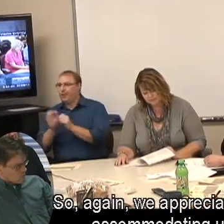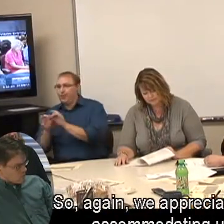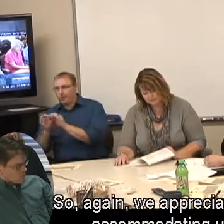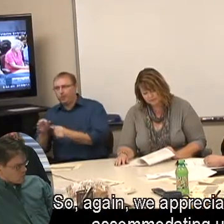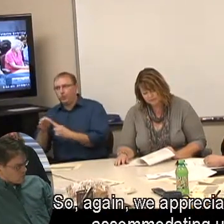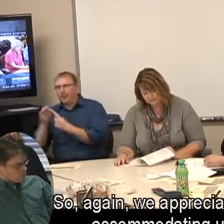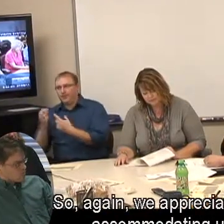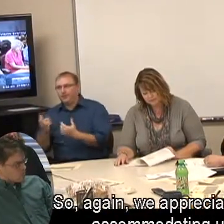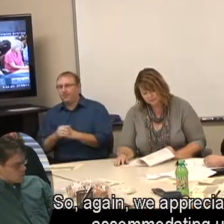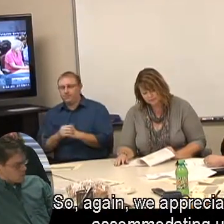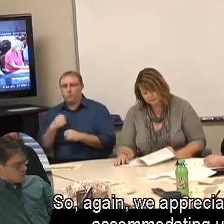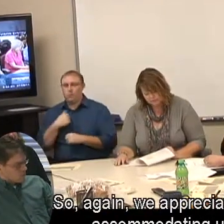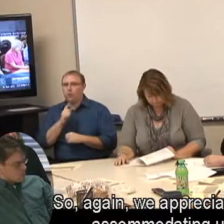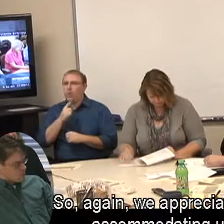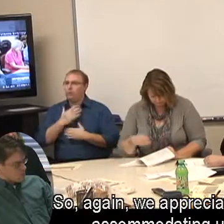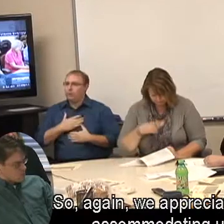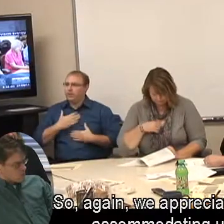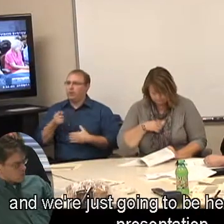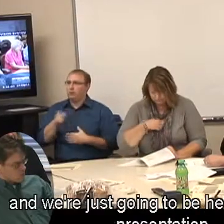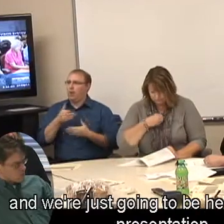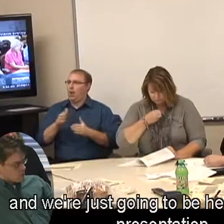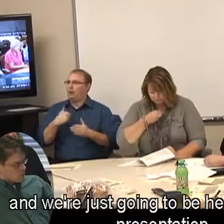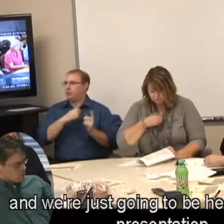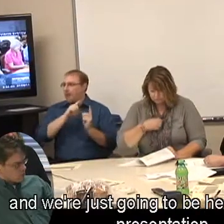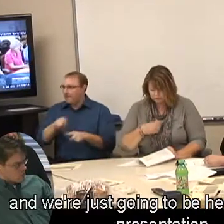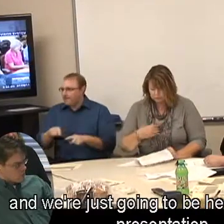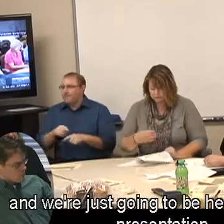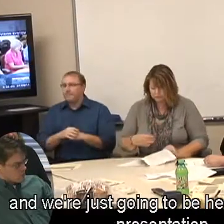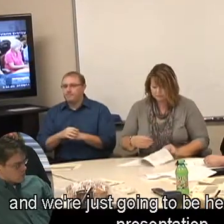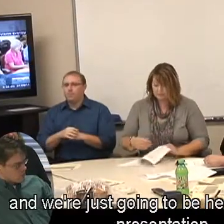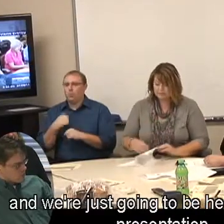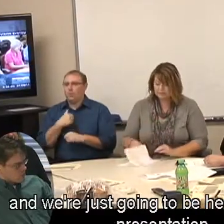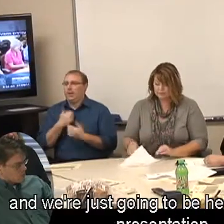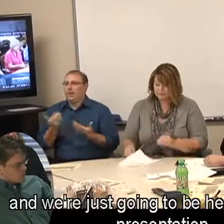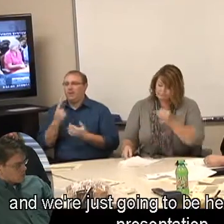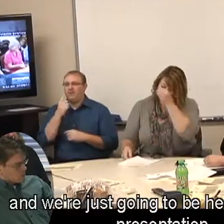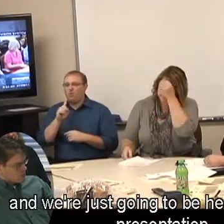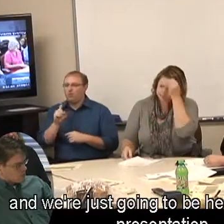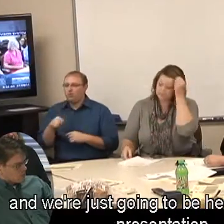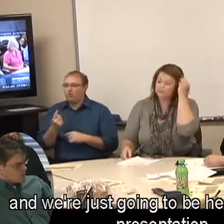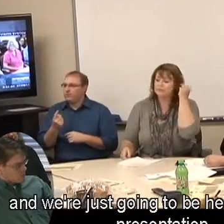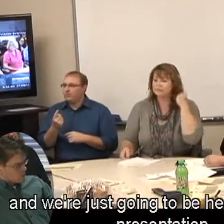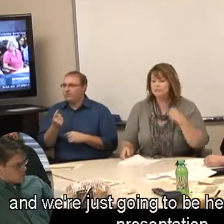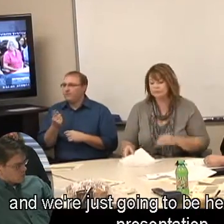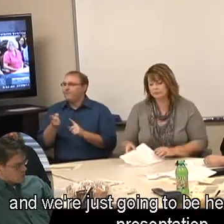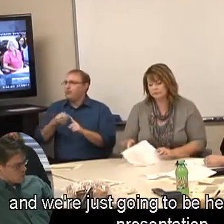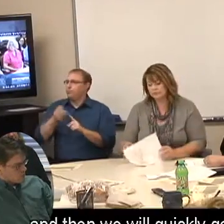So, again, we appreciate your accommodating us and we're just going to be here for Tricia's presentation